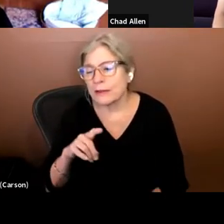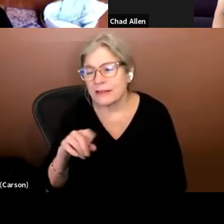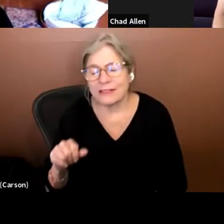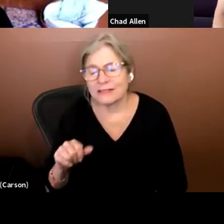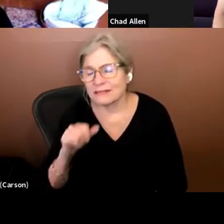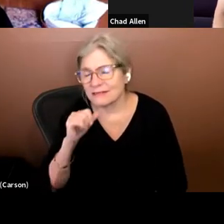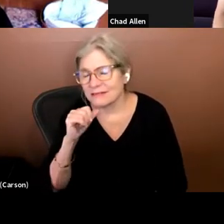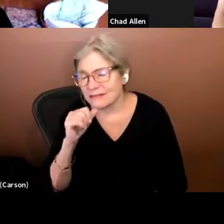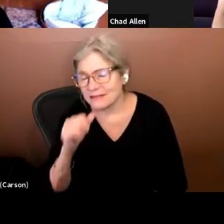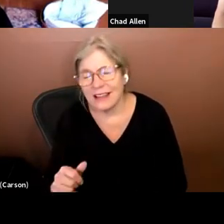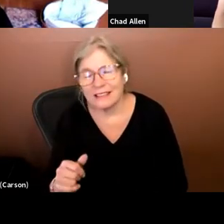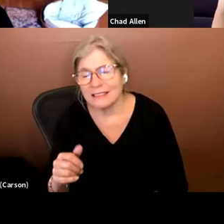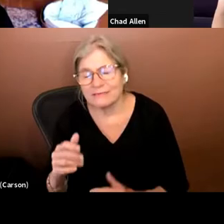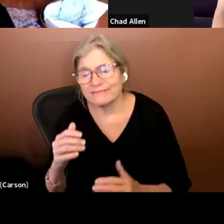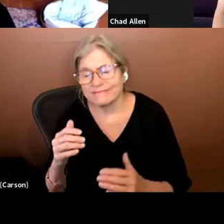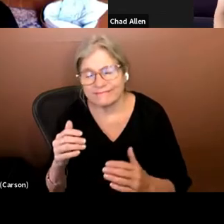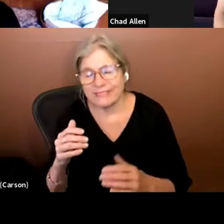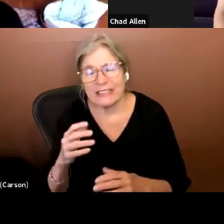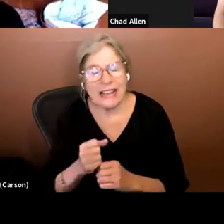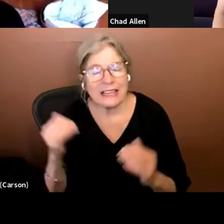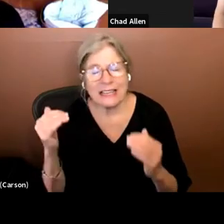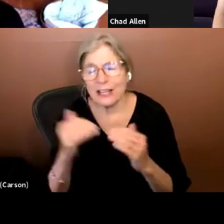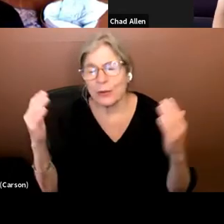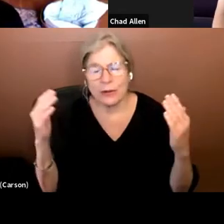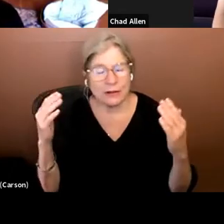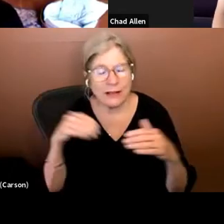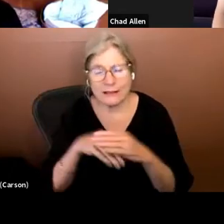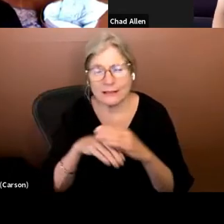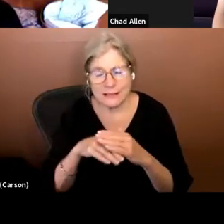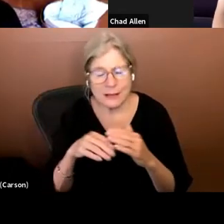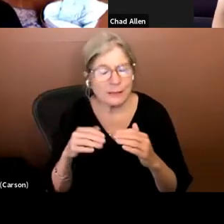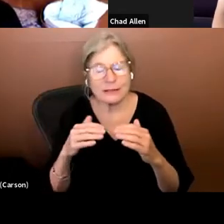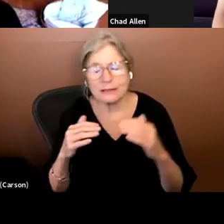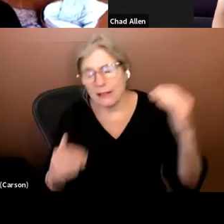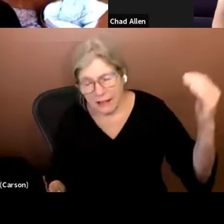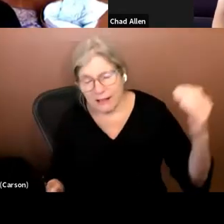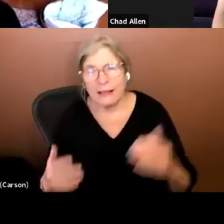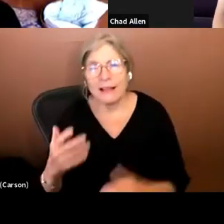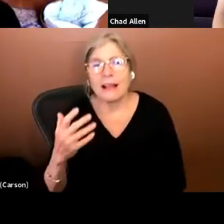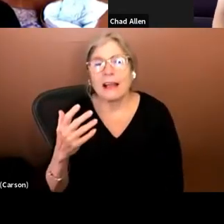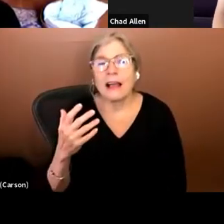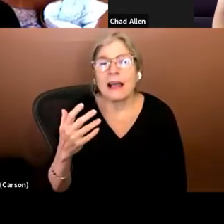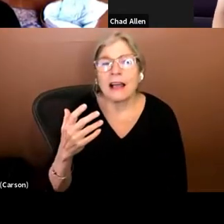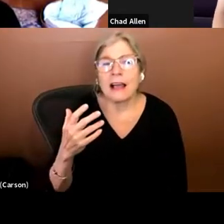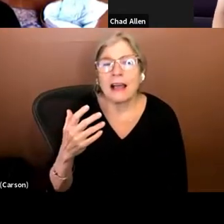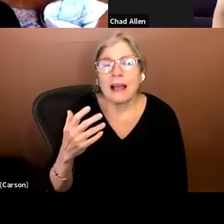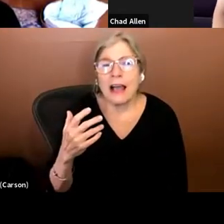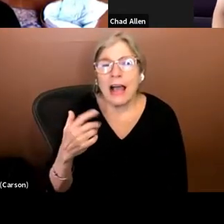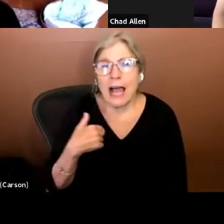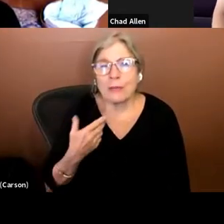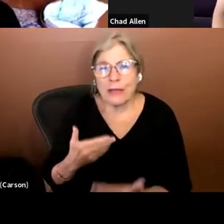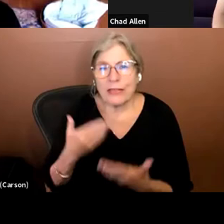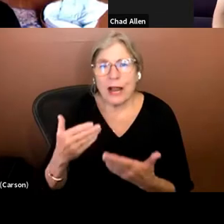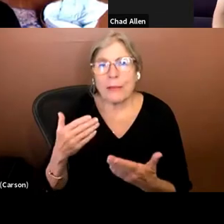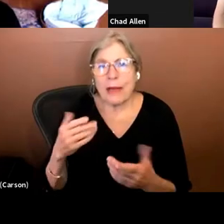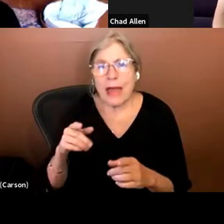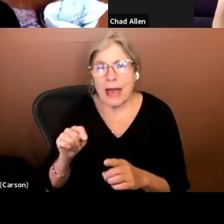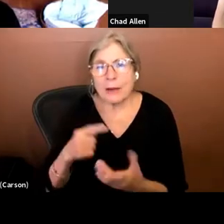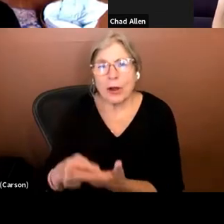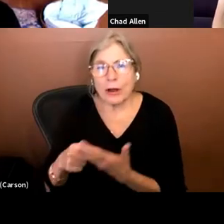to present that in 2004 at a collective bargaining agreement session. What I'm saying is that impacts the way I run the